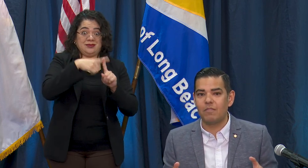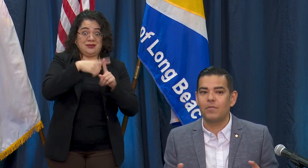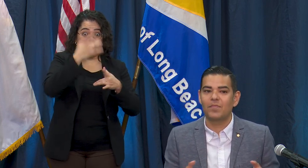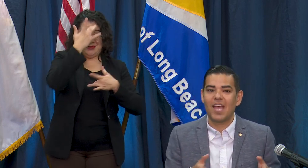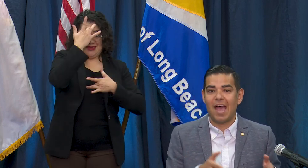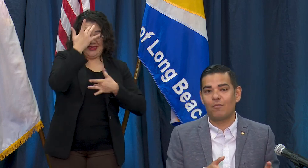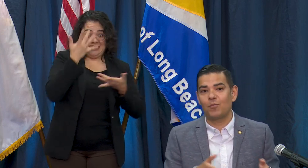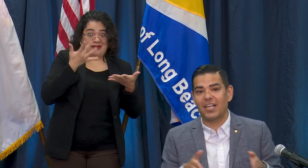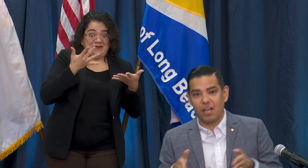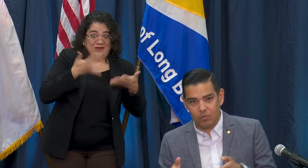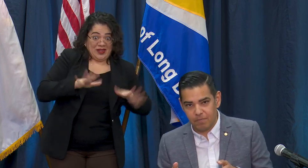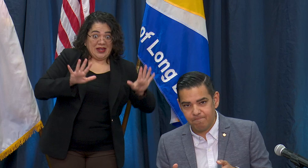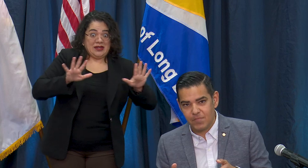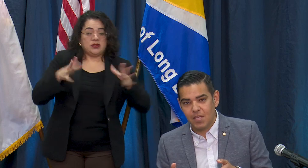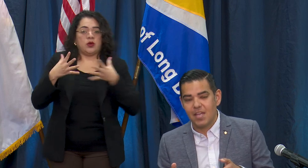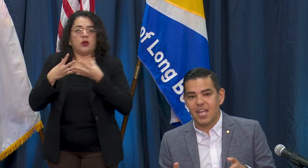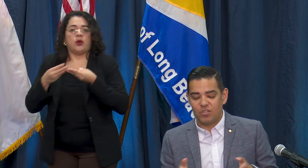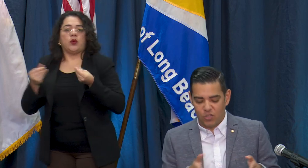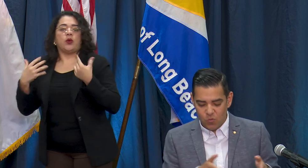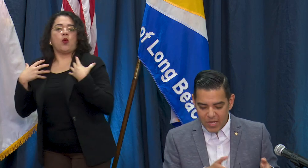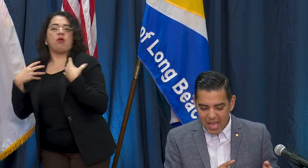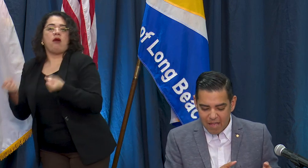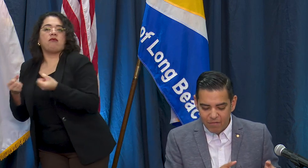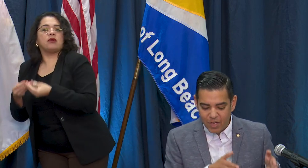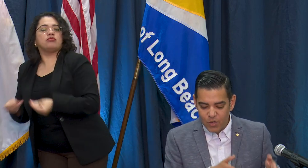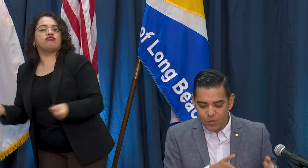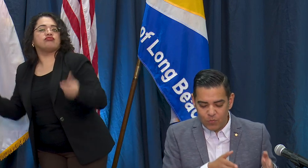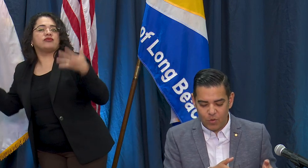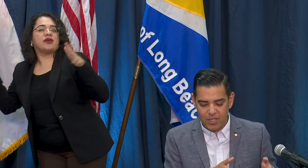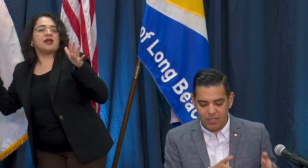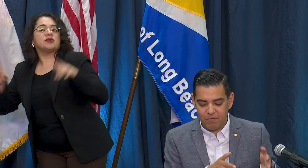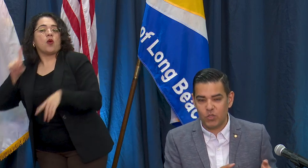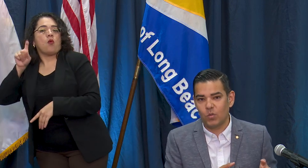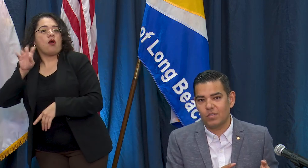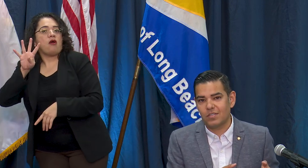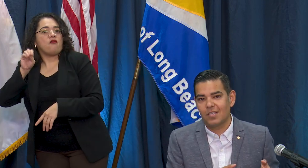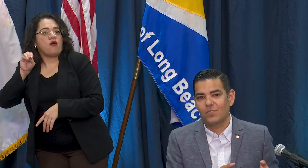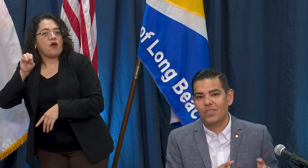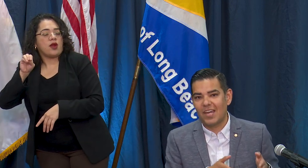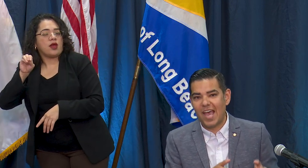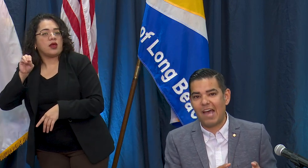285 have recovered. So we have 140 individuals that have